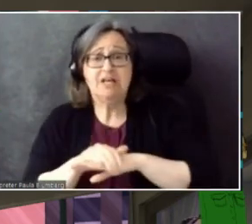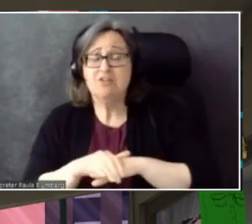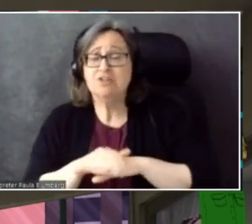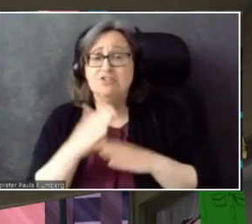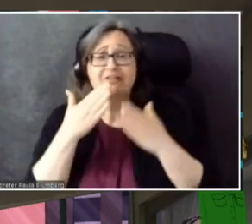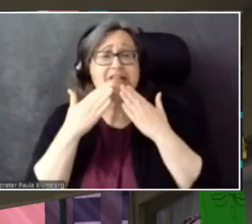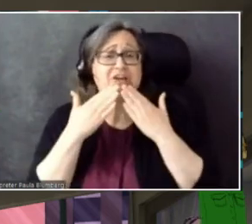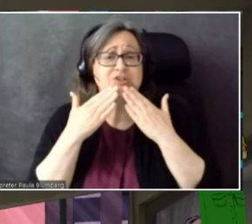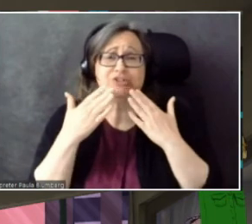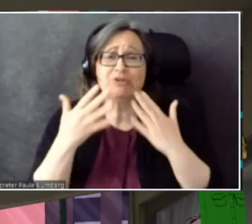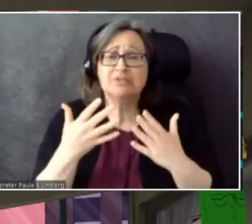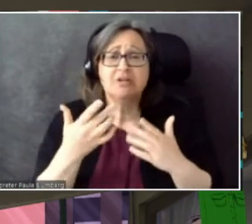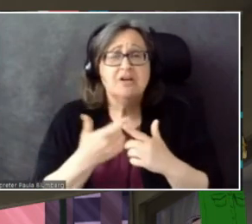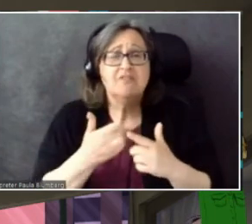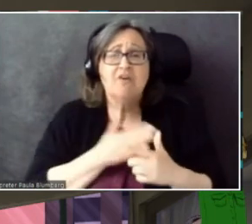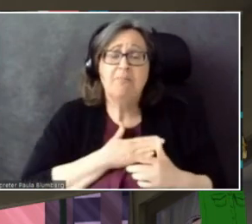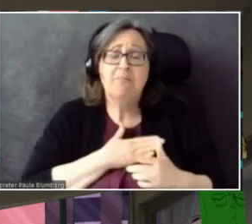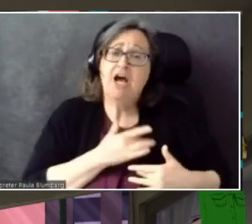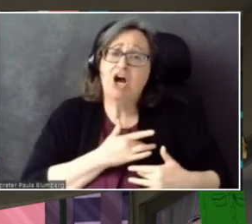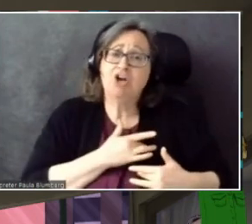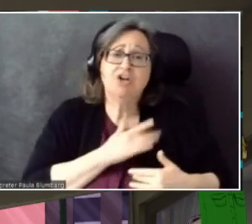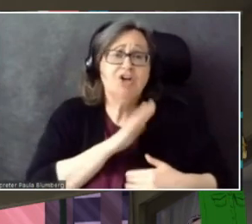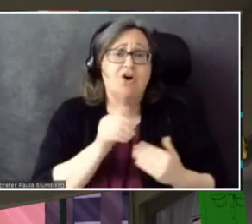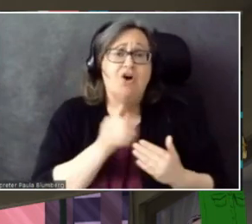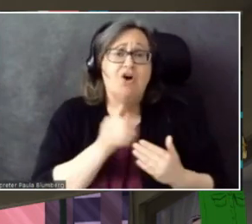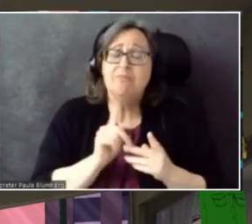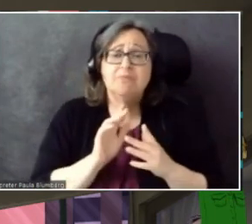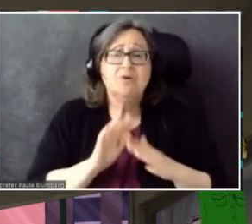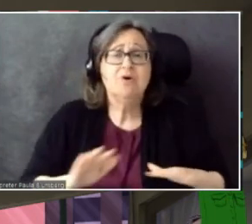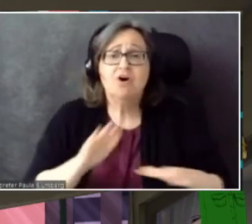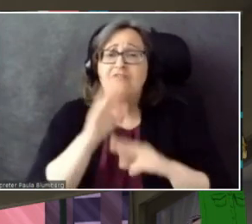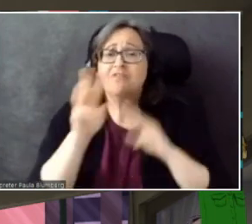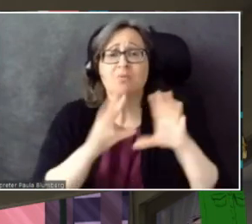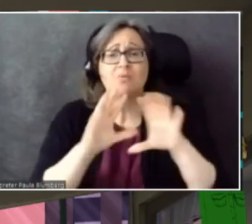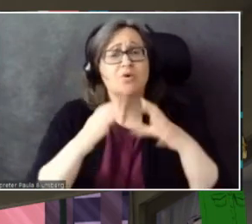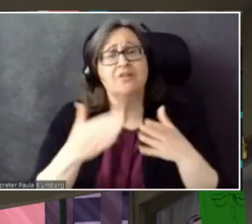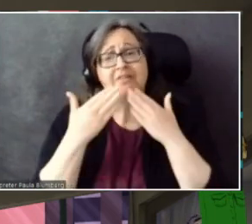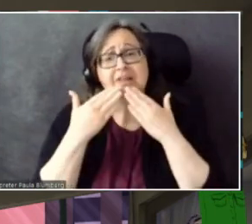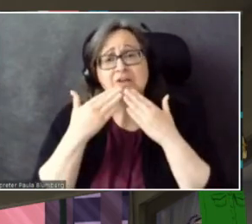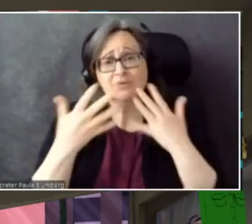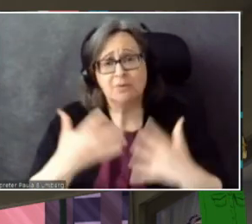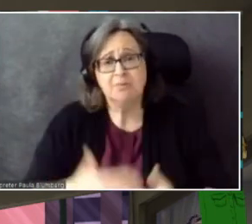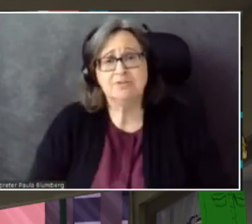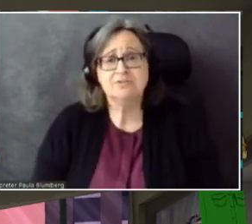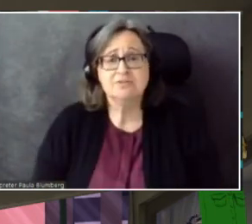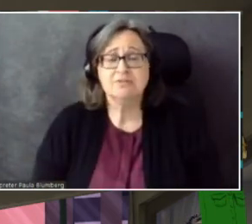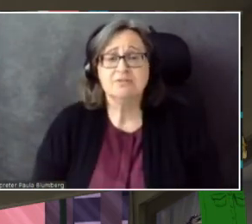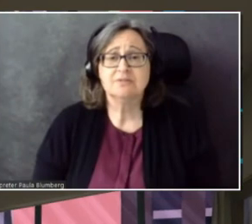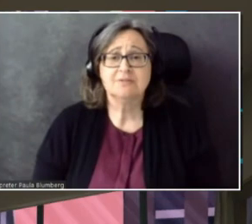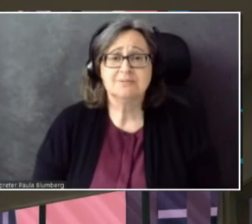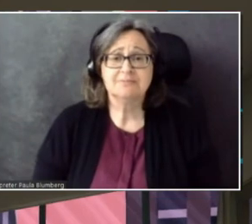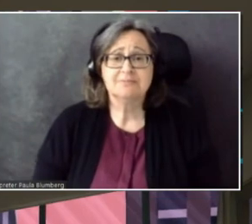From my heart and everyone else in the world! So thank you very much! Yeah.